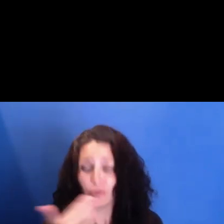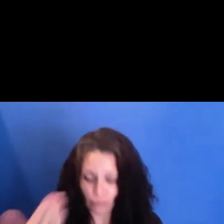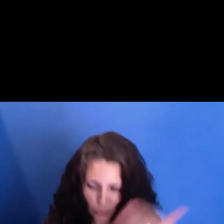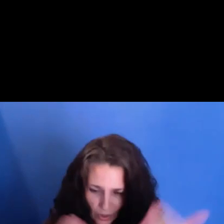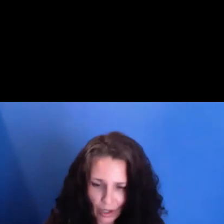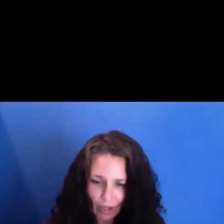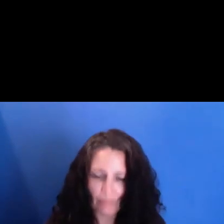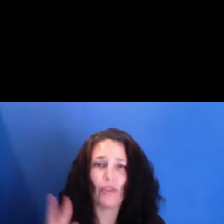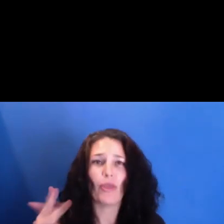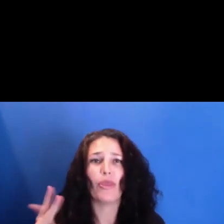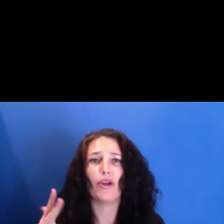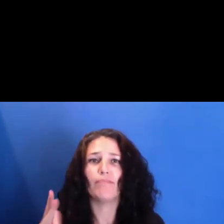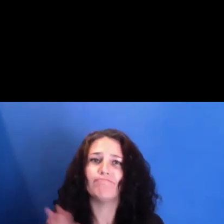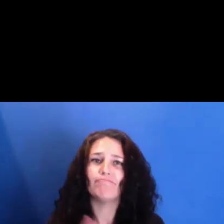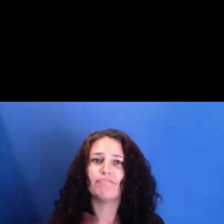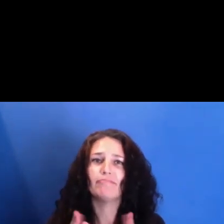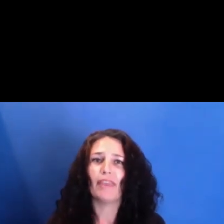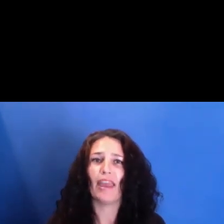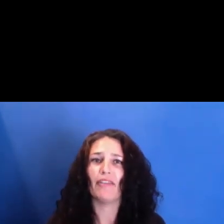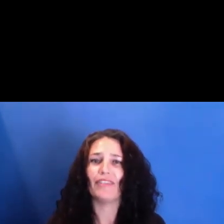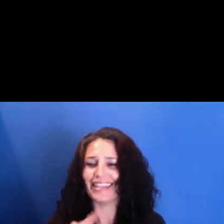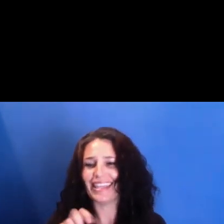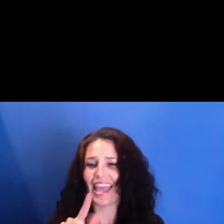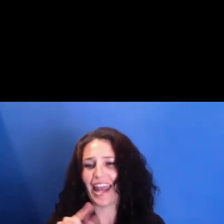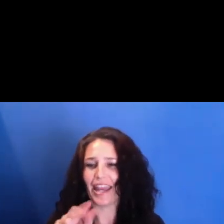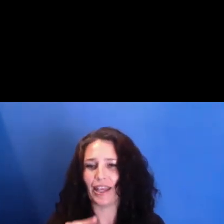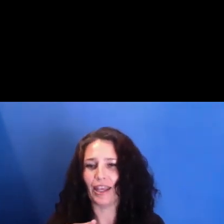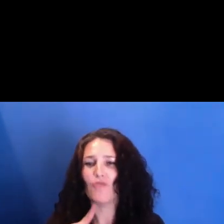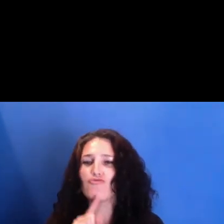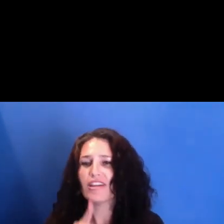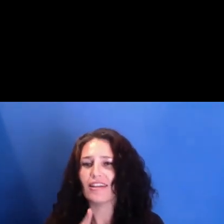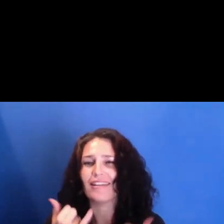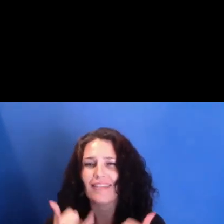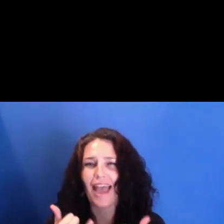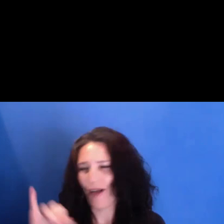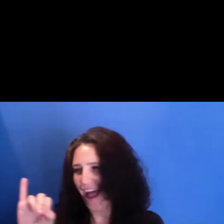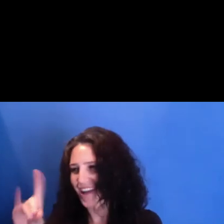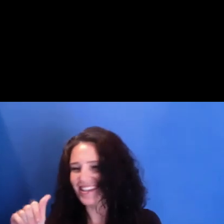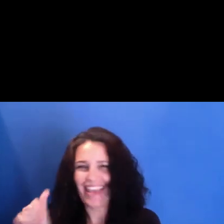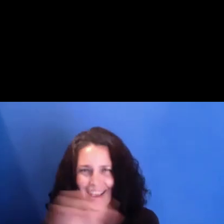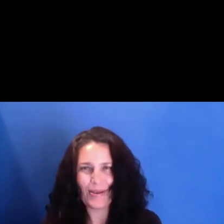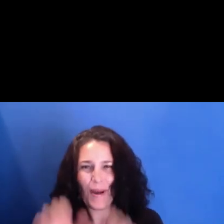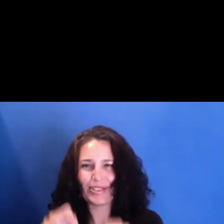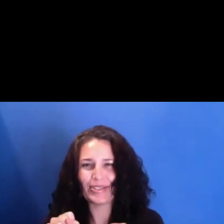Real Now hosted by IDA. And I first just want to wish everyone positive energy